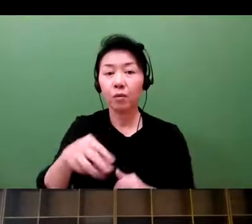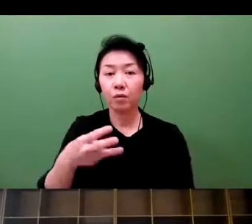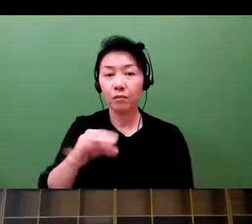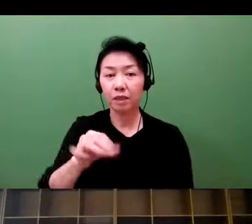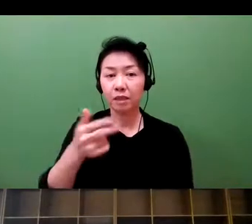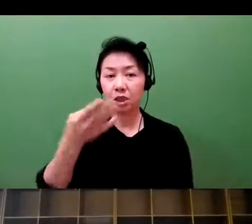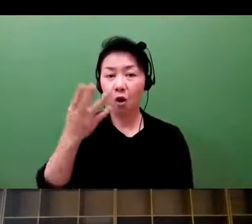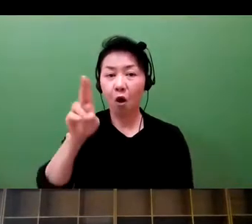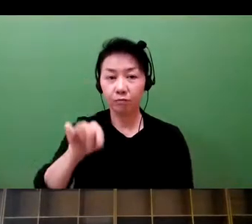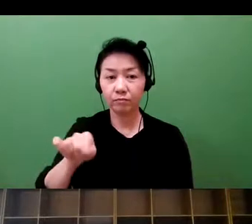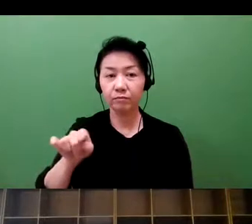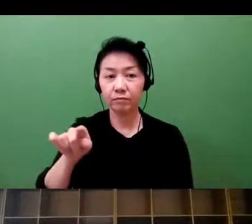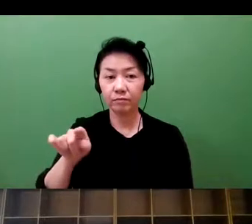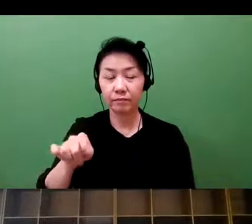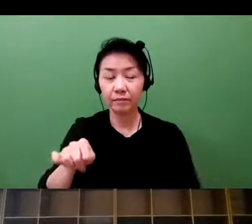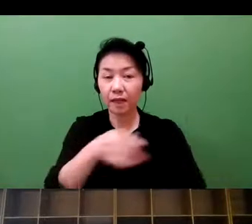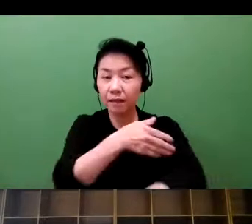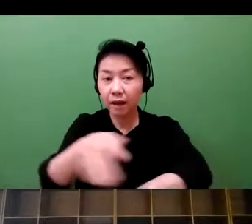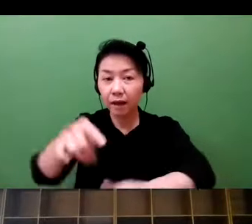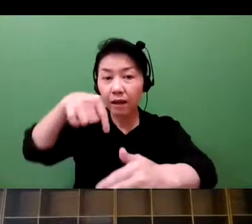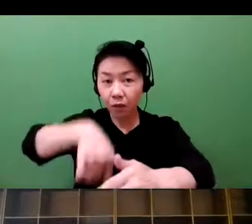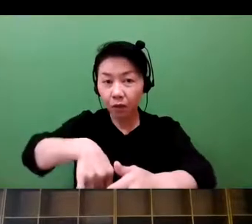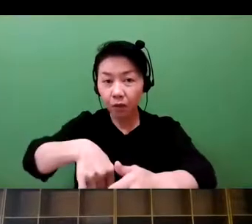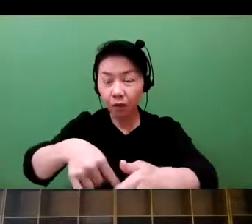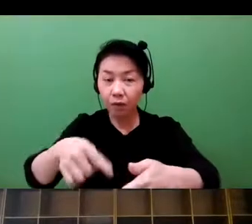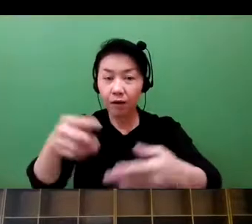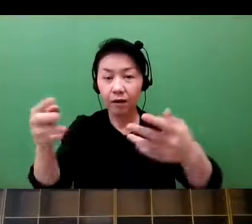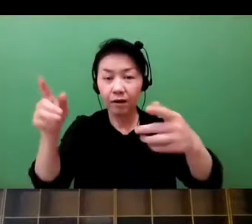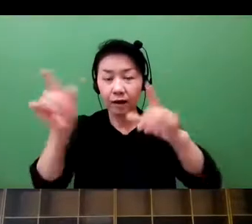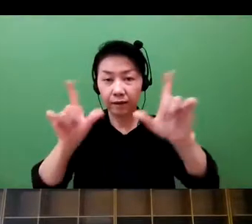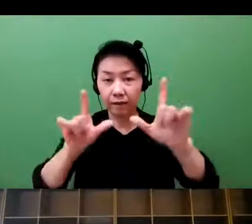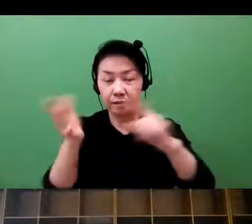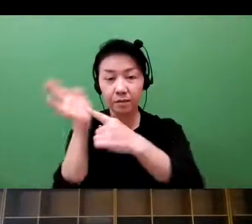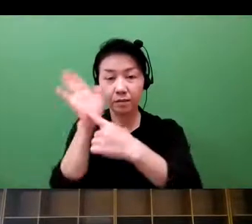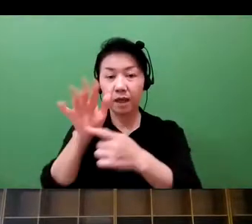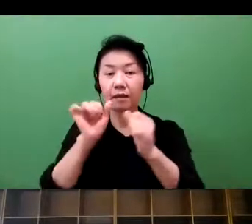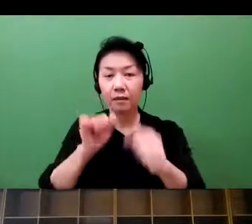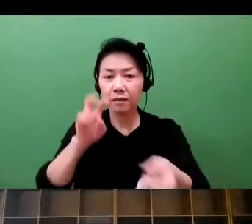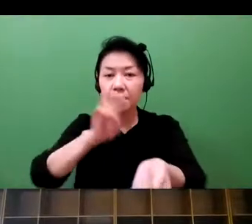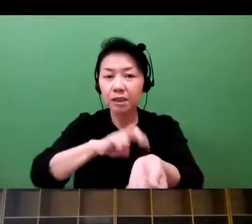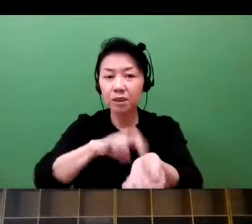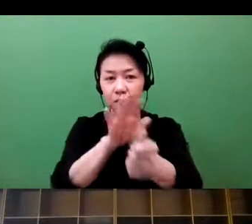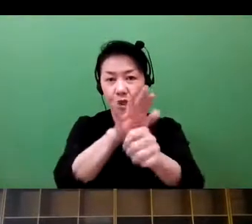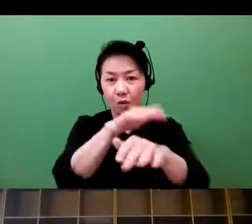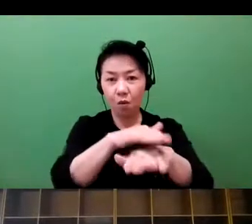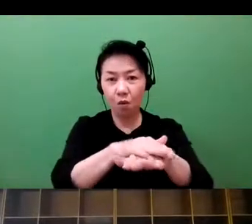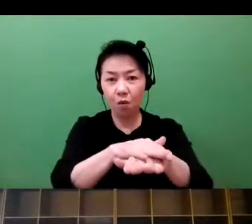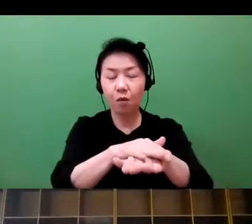And this mission has materialized in this system to help support the doctors.